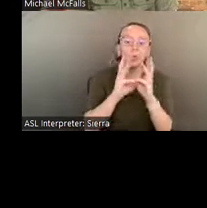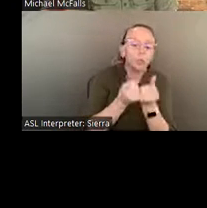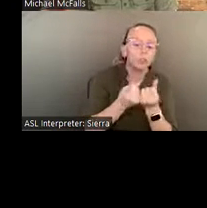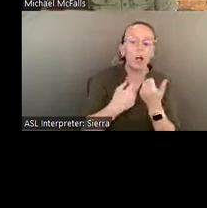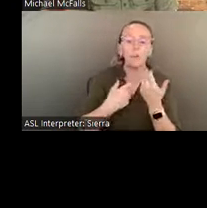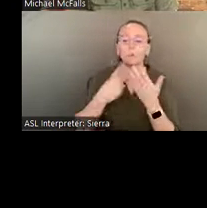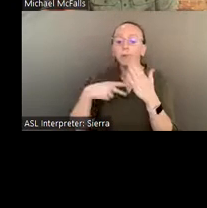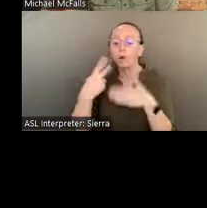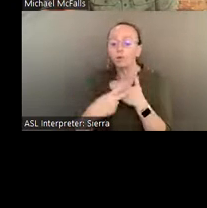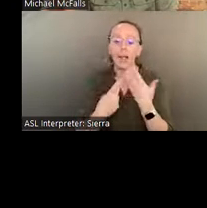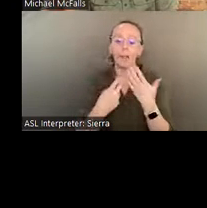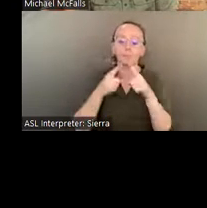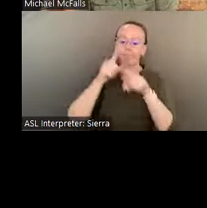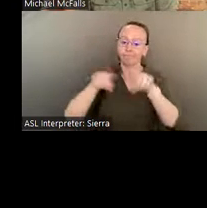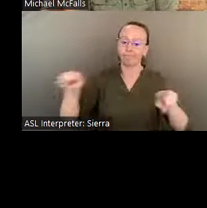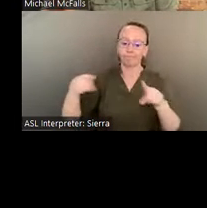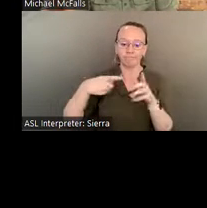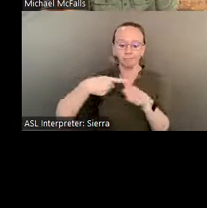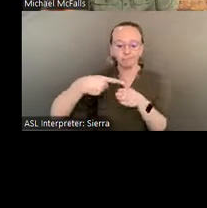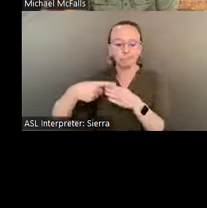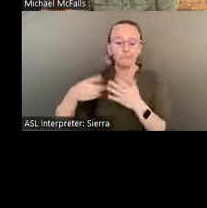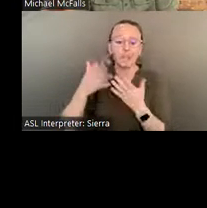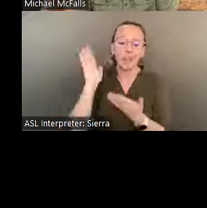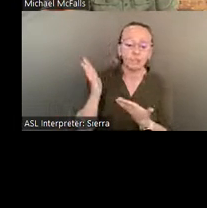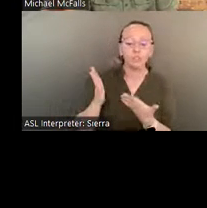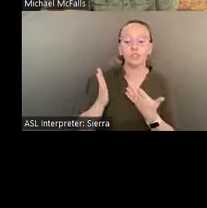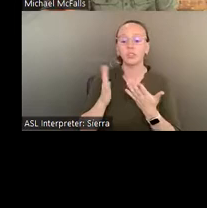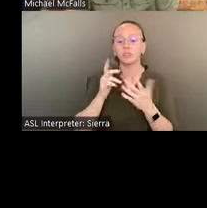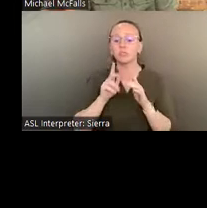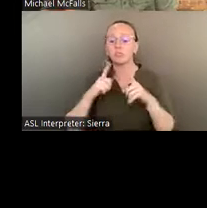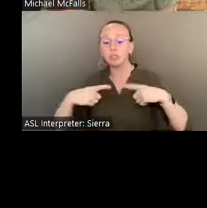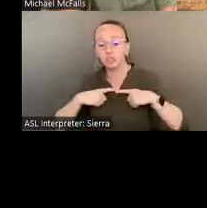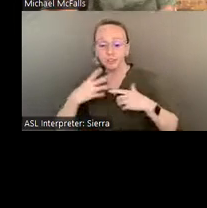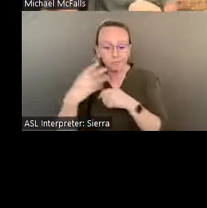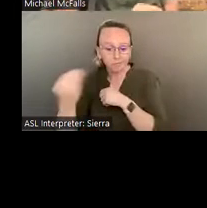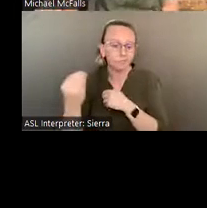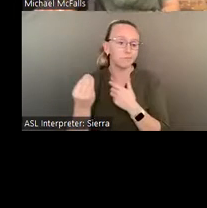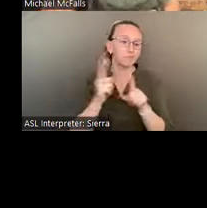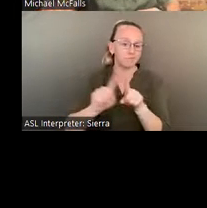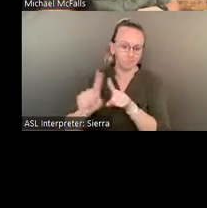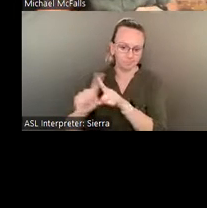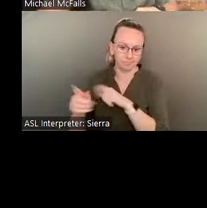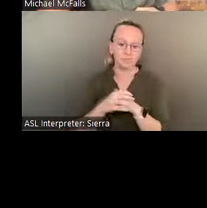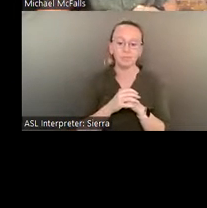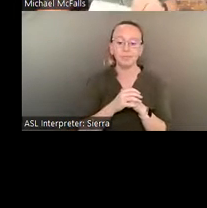We envision Pasaquan becoming a culturally enriching leader in the region while assisting in economic development.